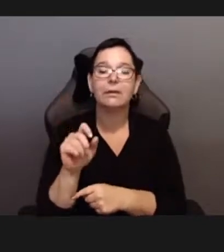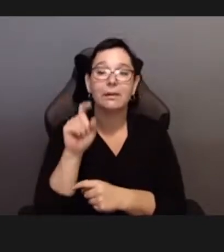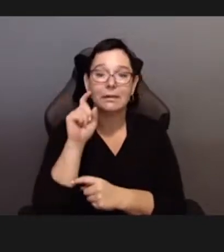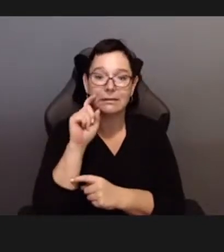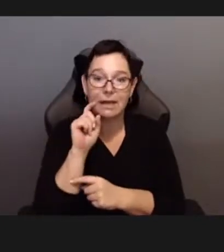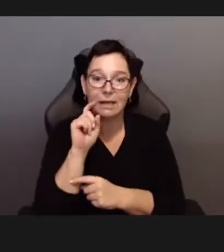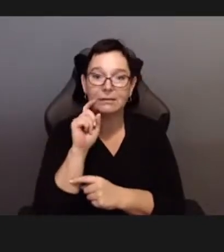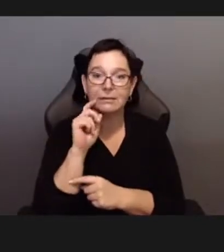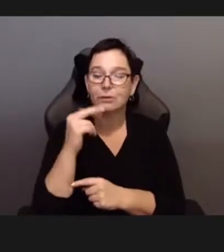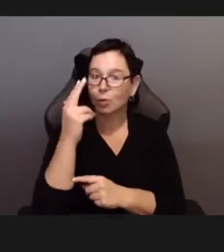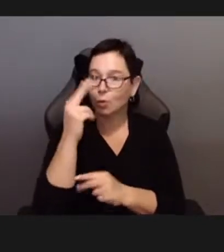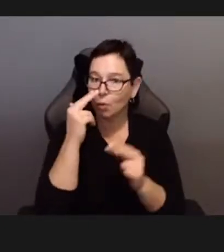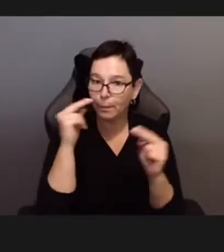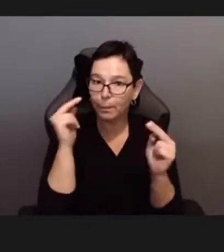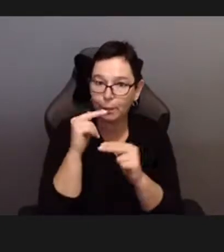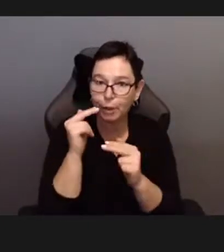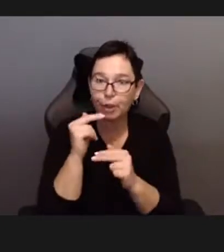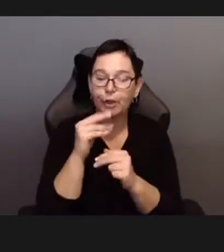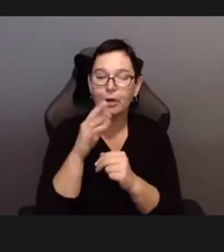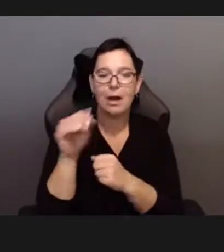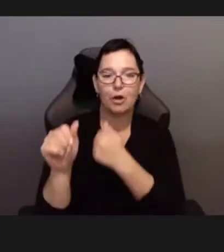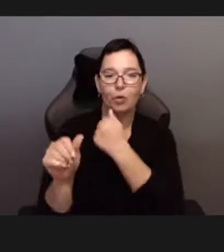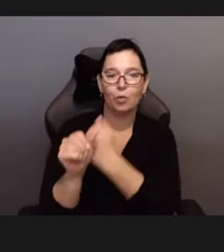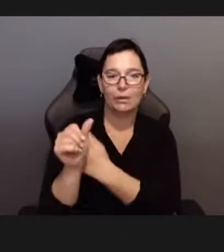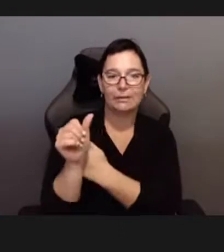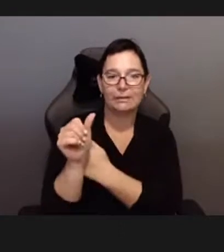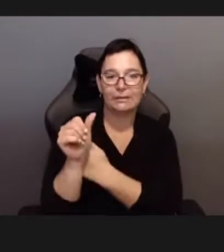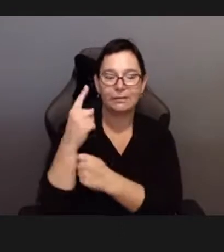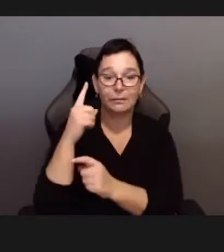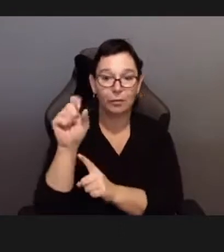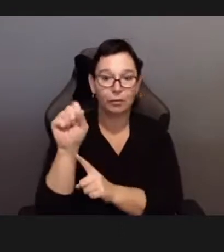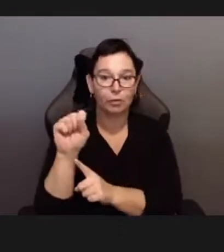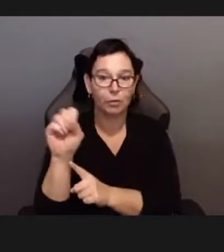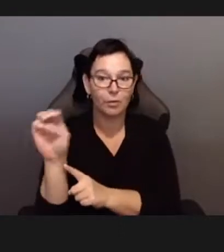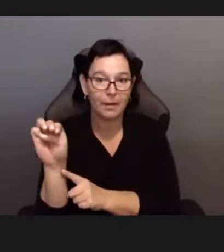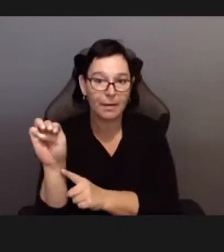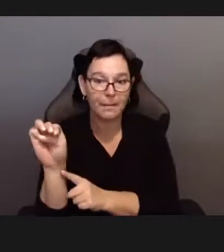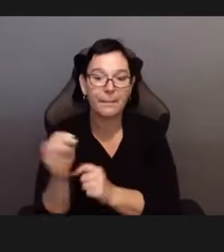She is an author of NSFW: Sex ,Humur and Risk i Social Media